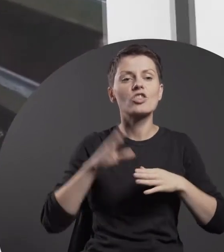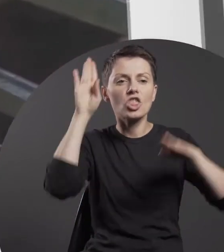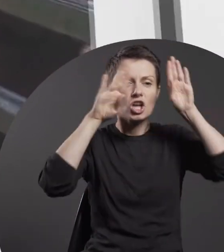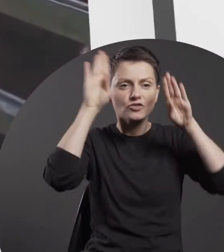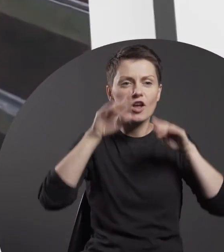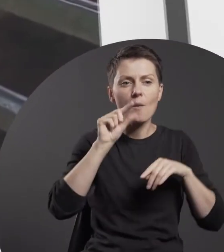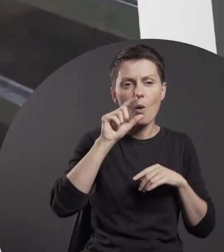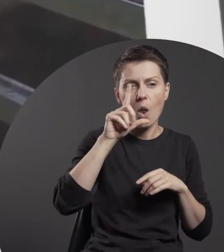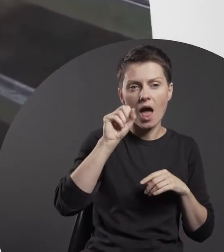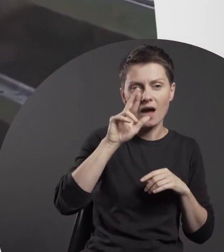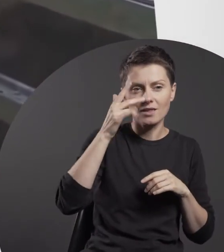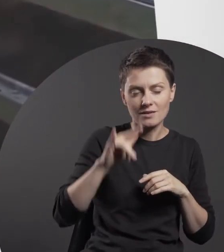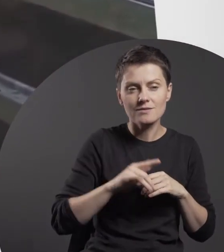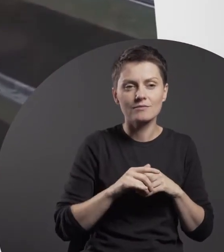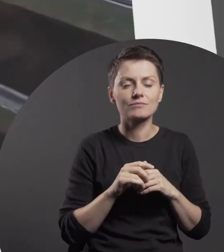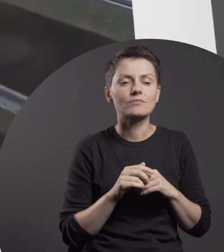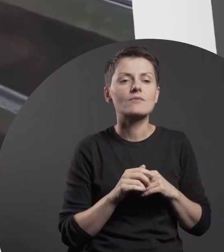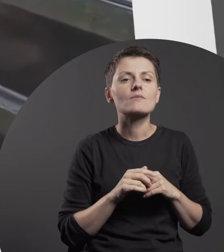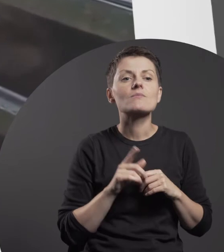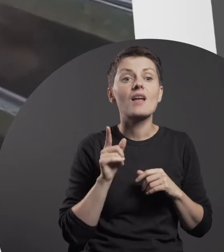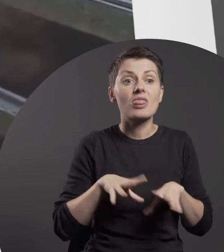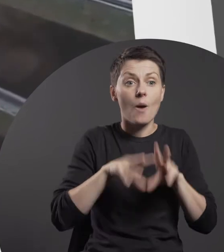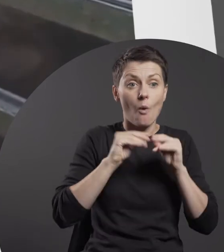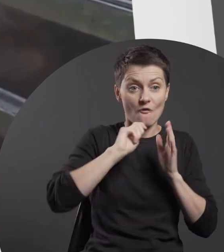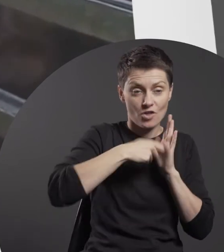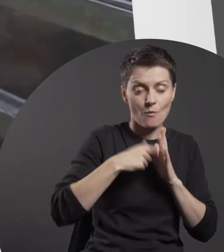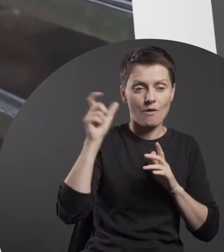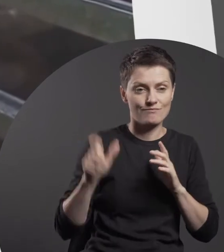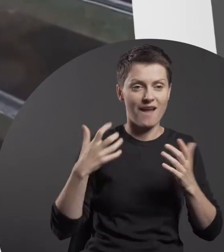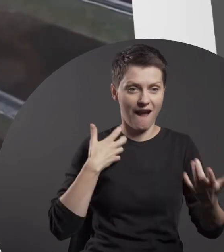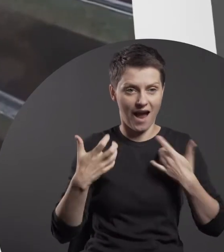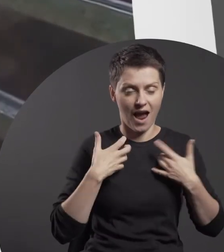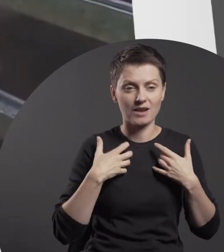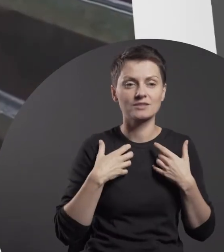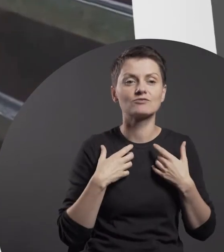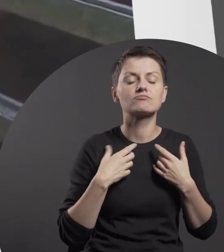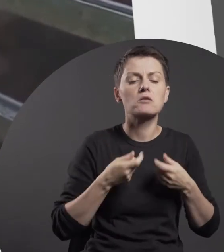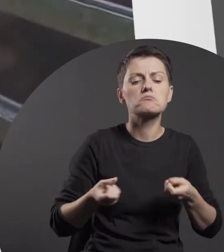At the beginning of the film, the artist is loading vegetables onto a wheelbarrow